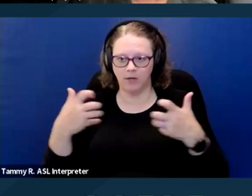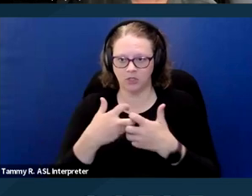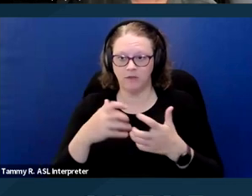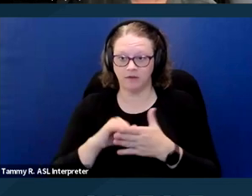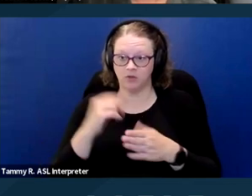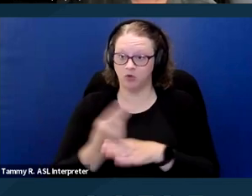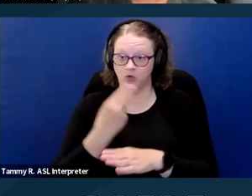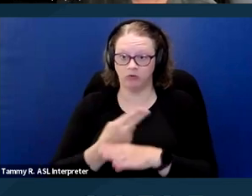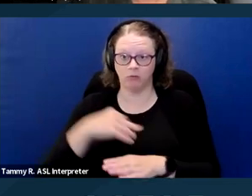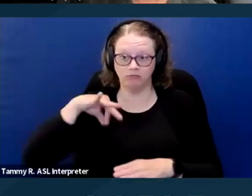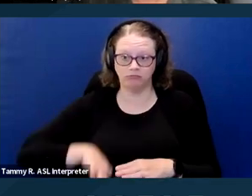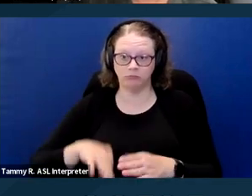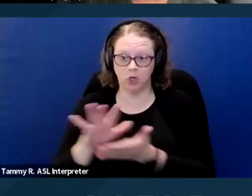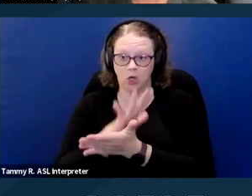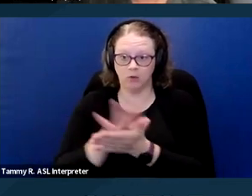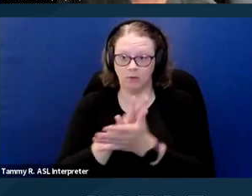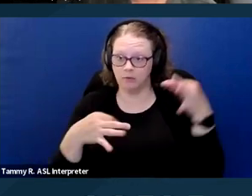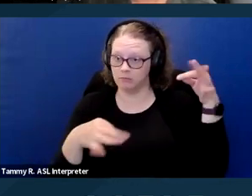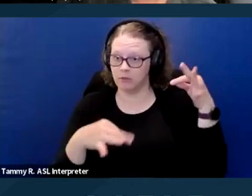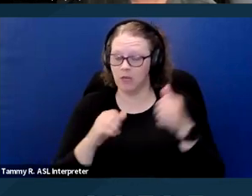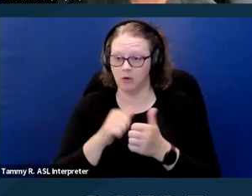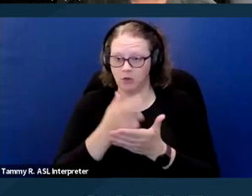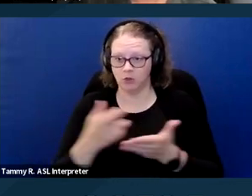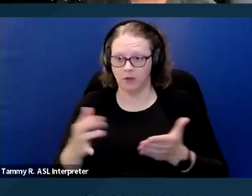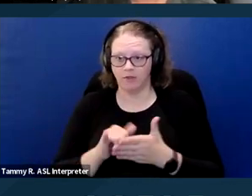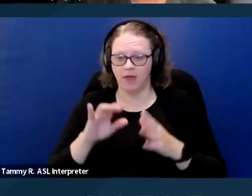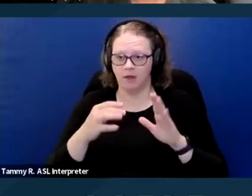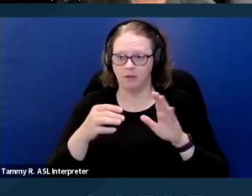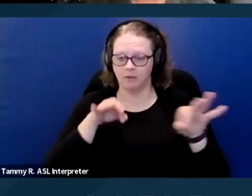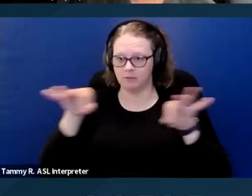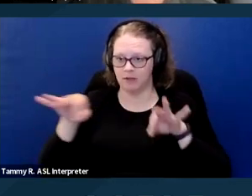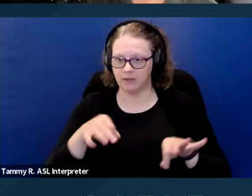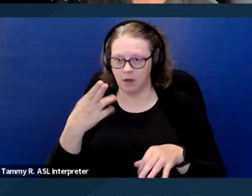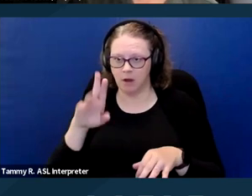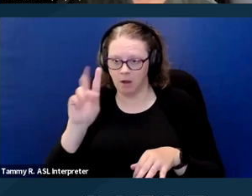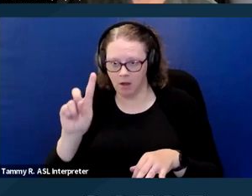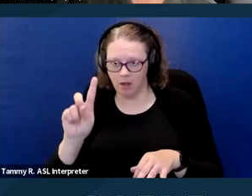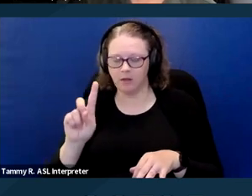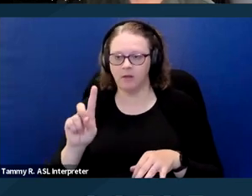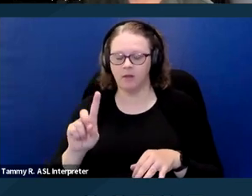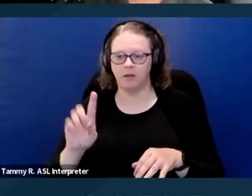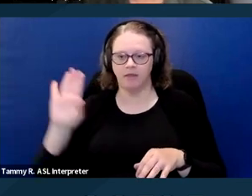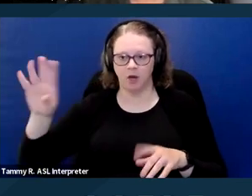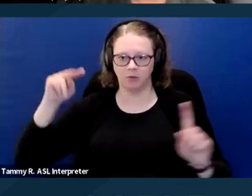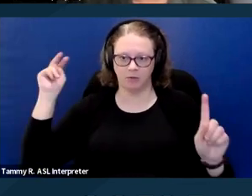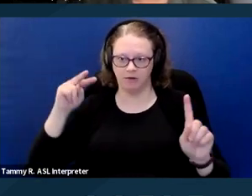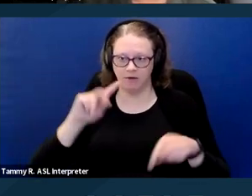and resource that gives you HUD's position on what housing providers should and shouldn't be doing when they're processing requests